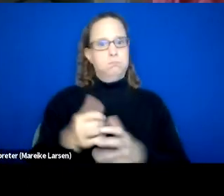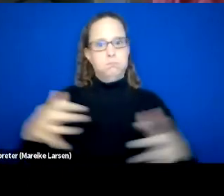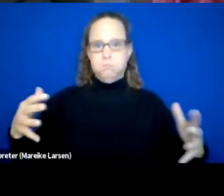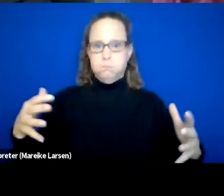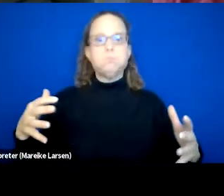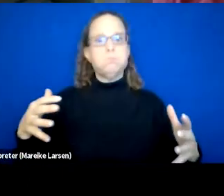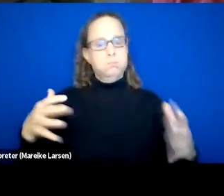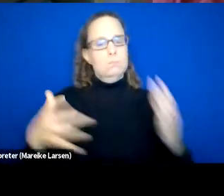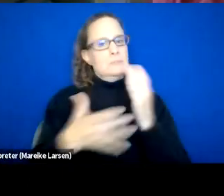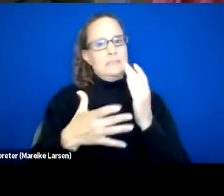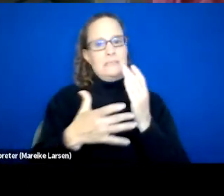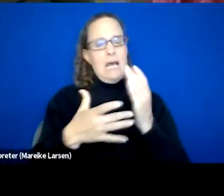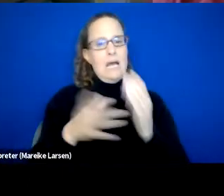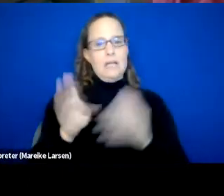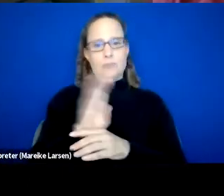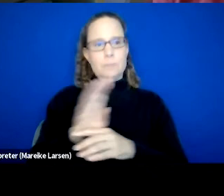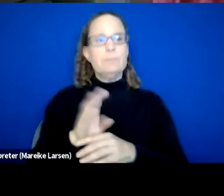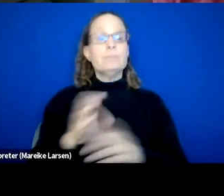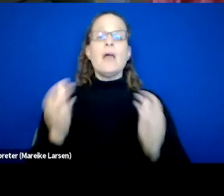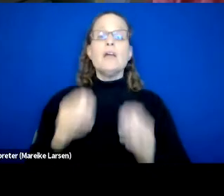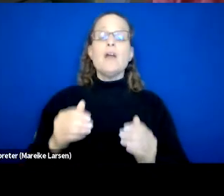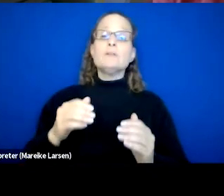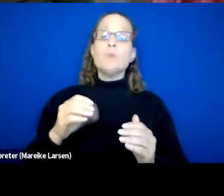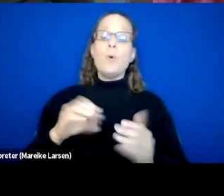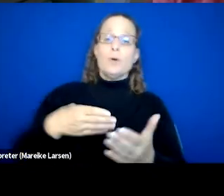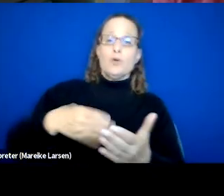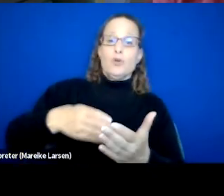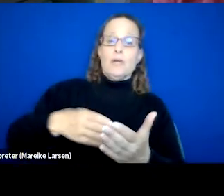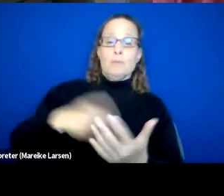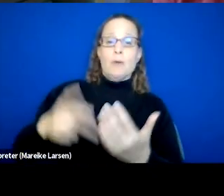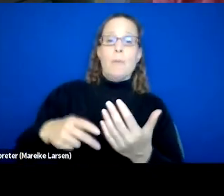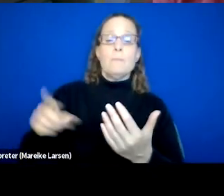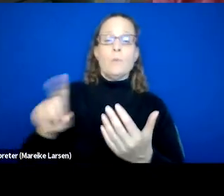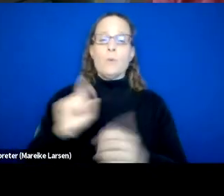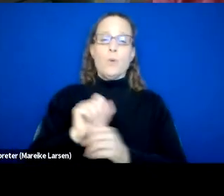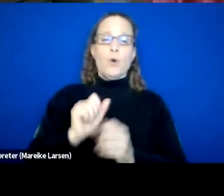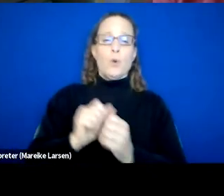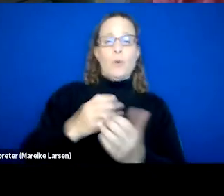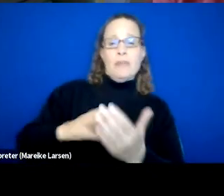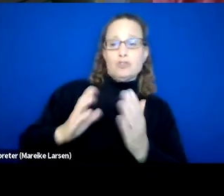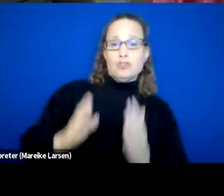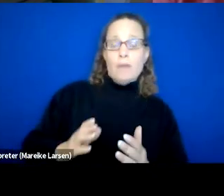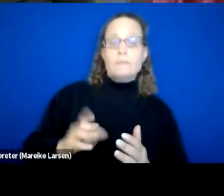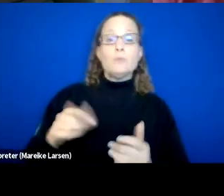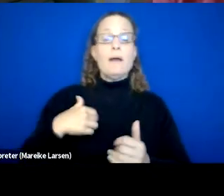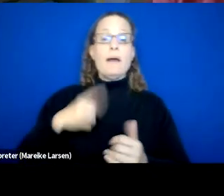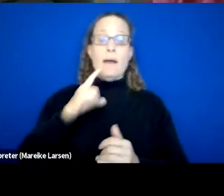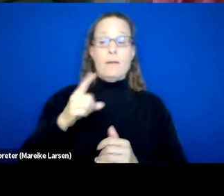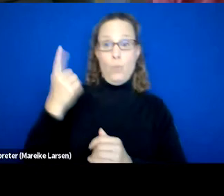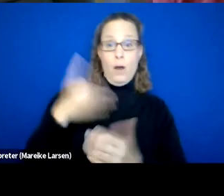And also our culinary arts program, where we work with chefs. We have a designated chef who works with our program